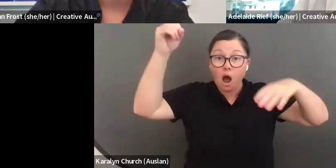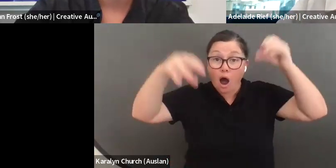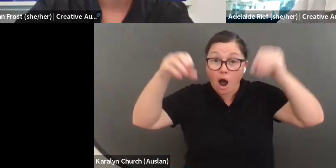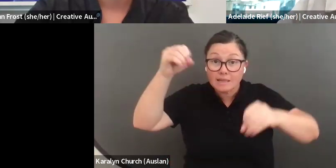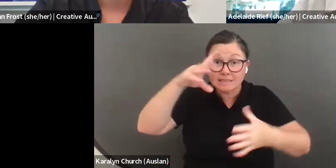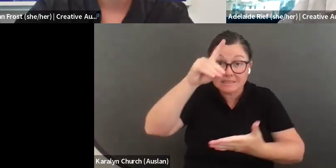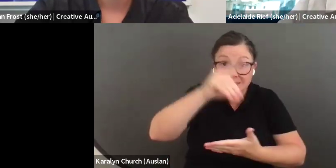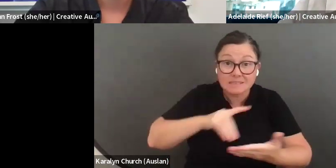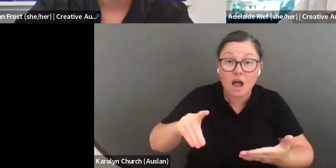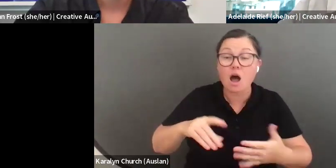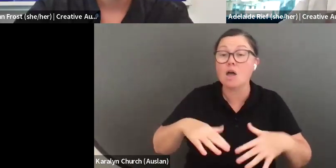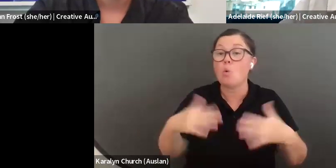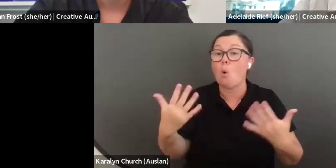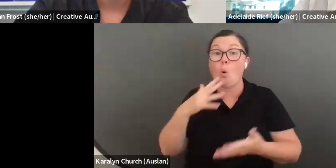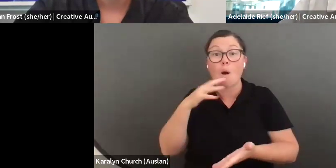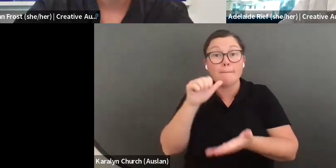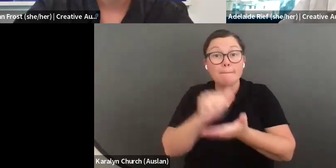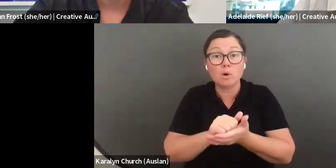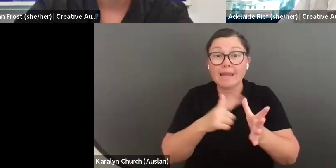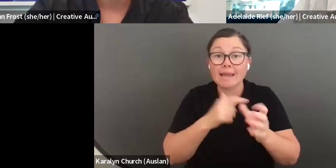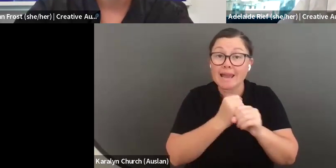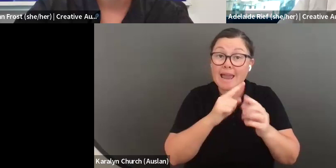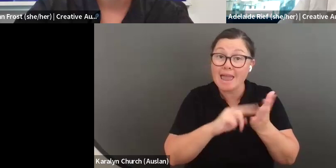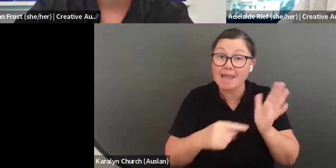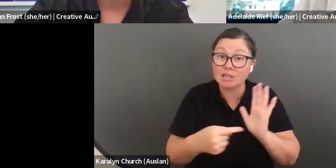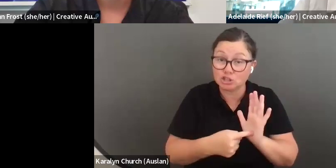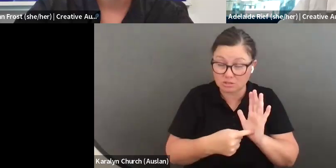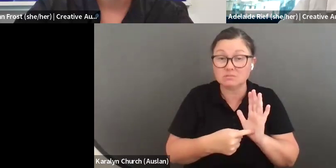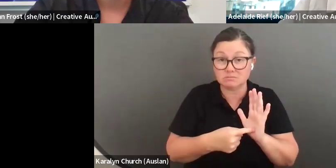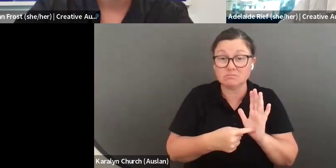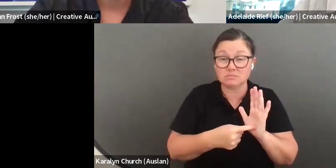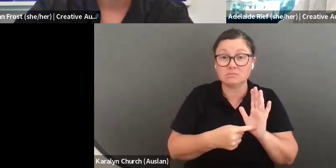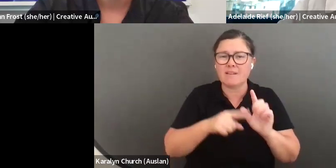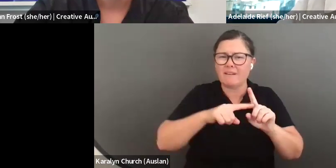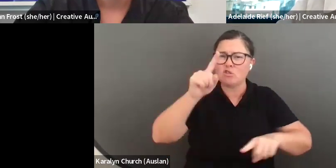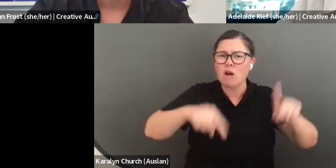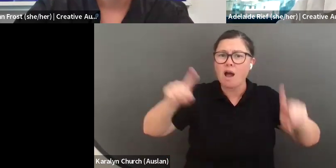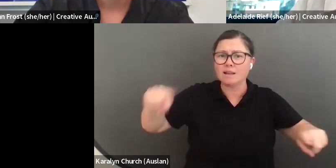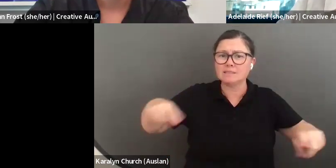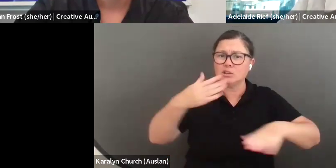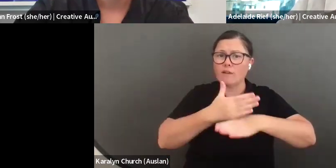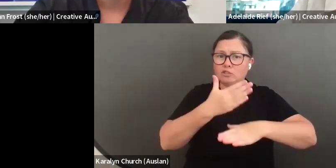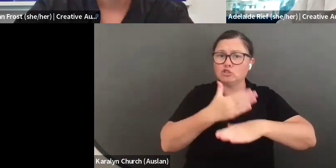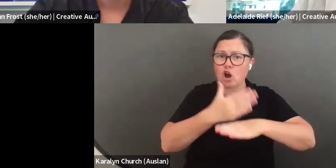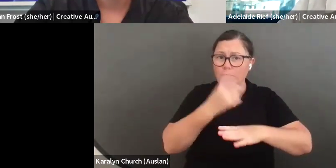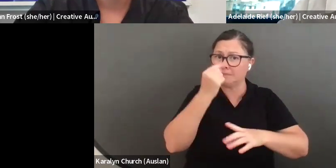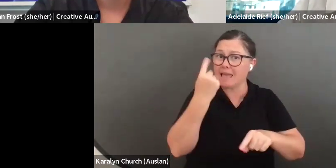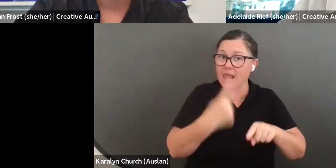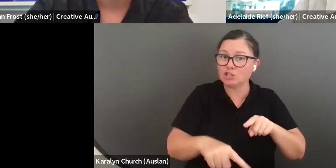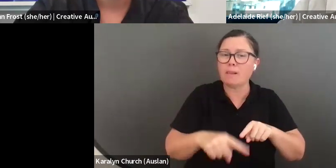you have an artistic practice or that you work with artists and creators as a worker, perhaps as a producer, curator, or someone